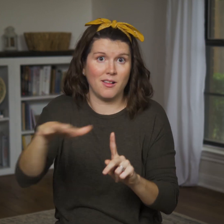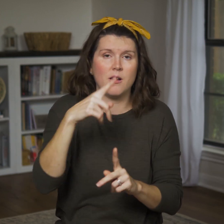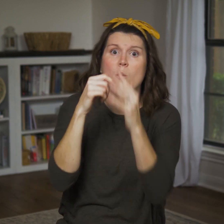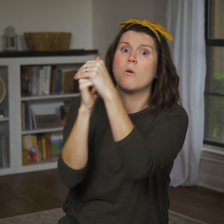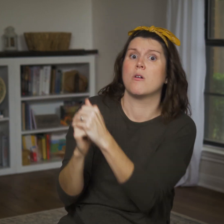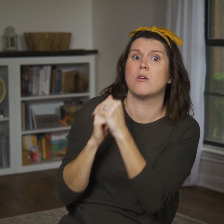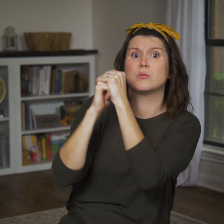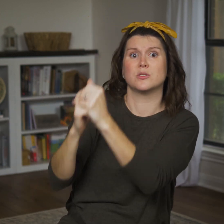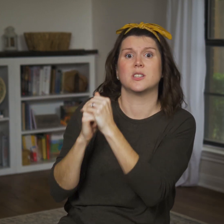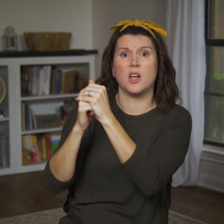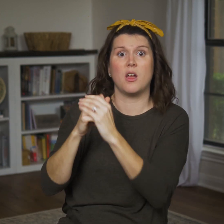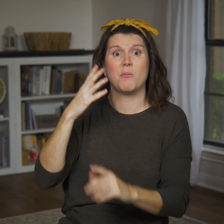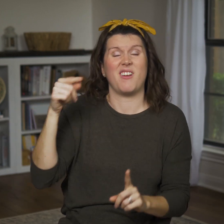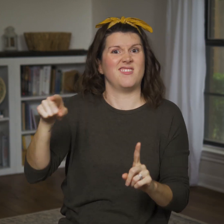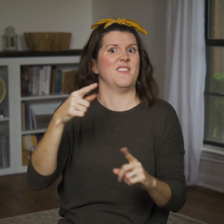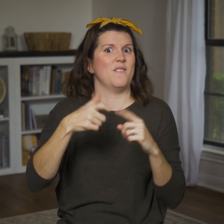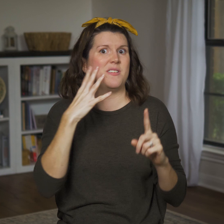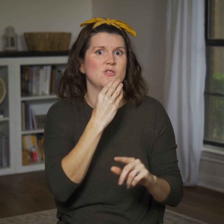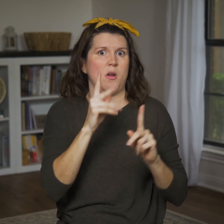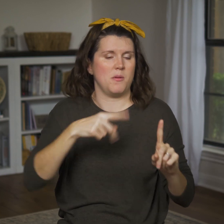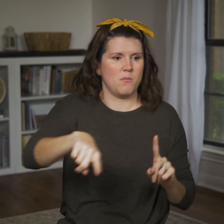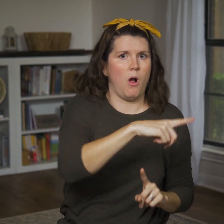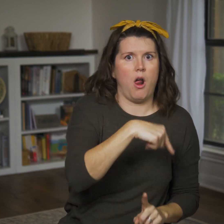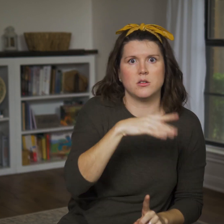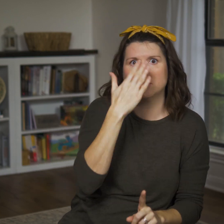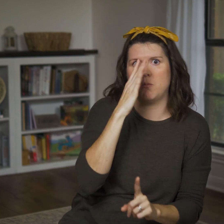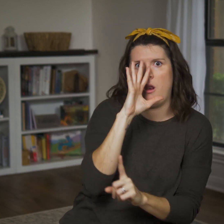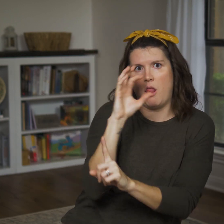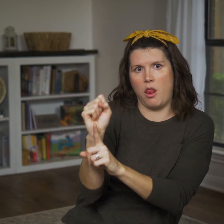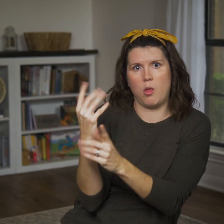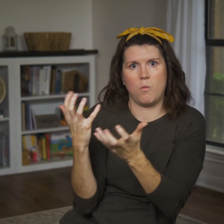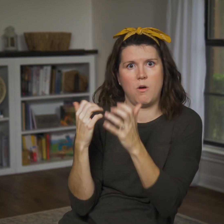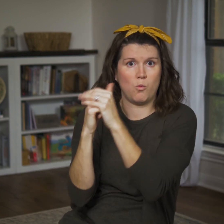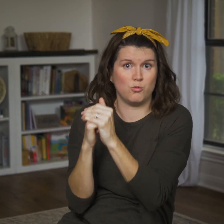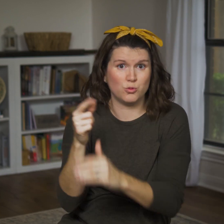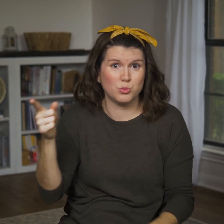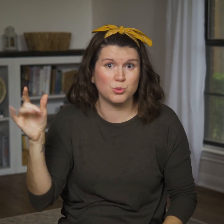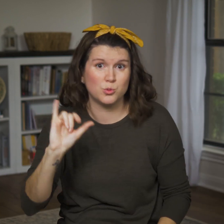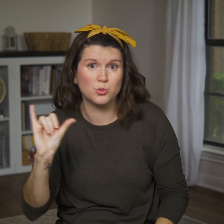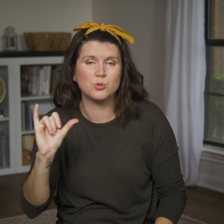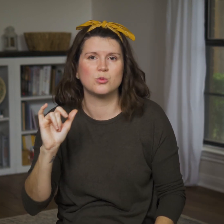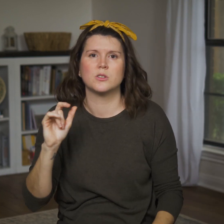they worship fertility, and based on what we’ve seen from the Israelites, they seem to as well,